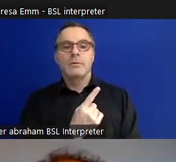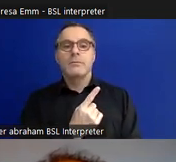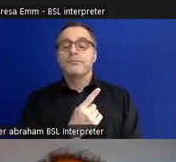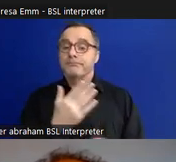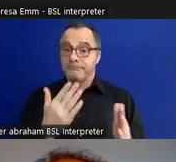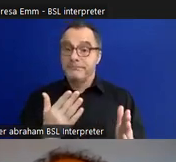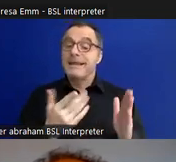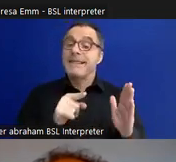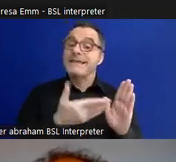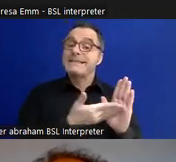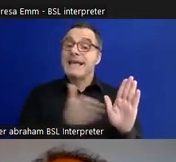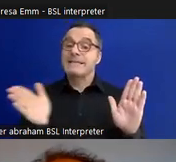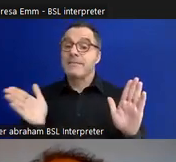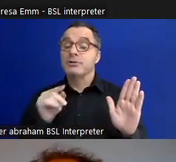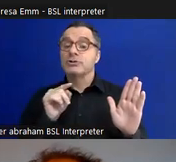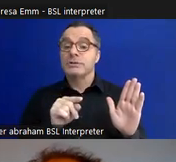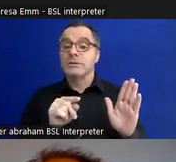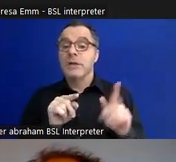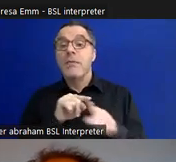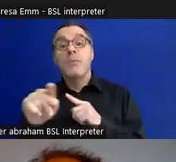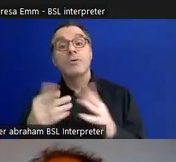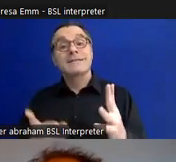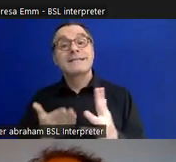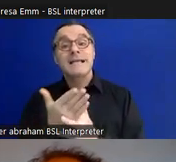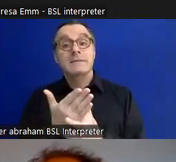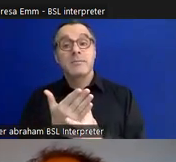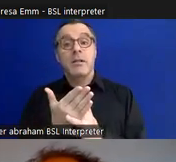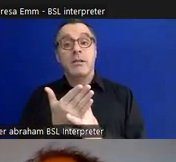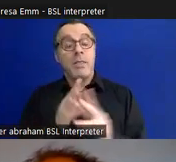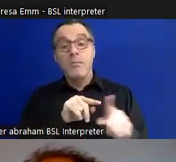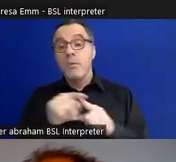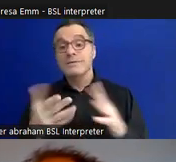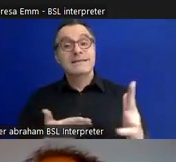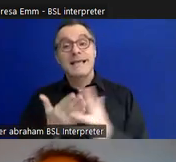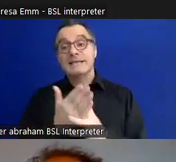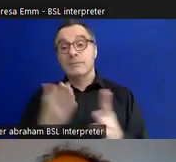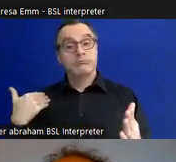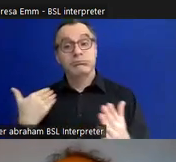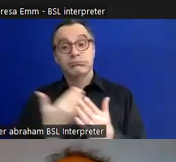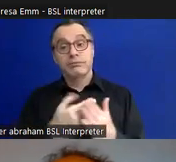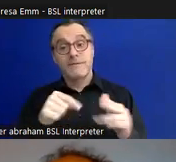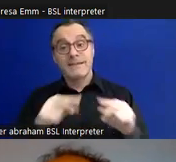definitely the most, I'd say, the most accessible exhibition the museum has ever created - that was